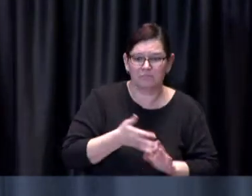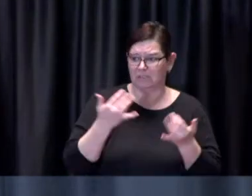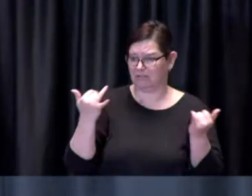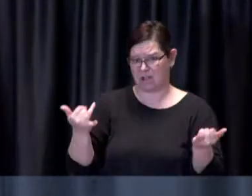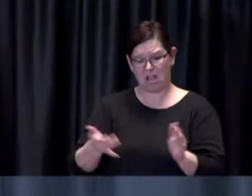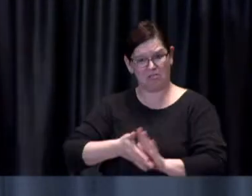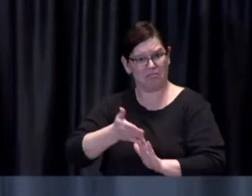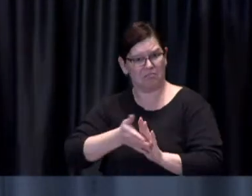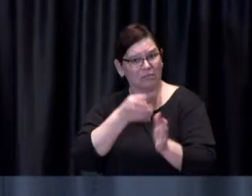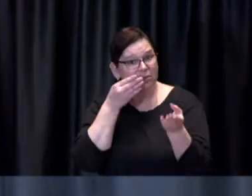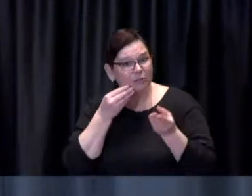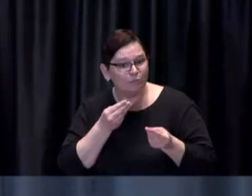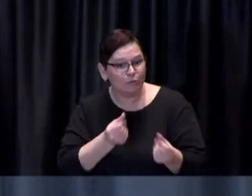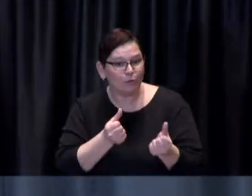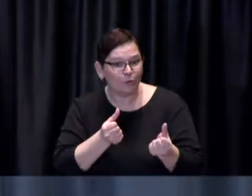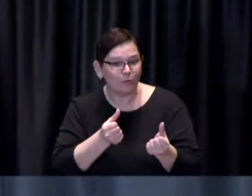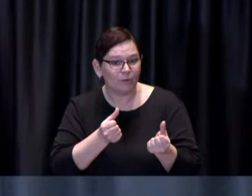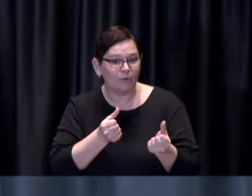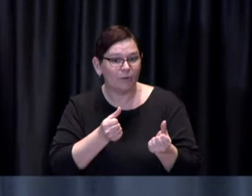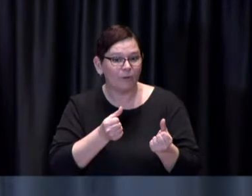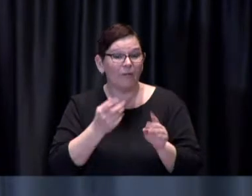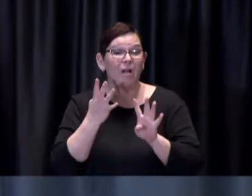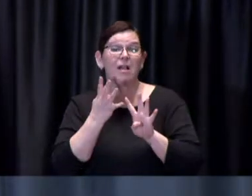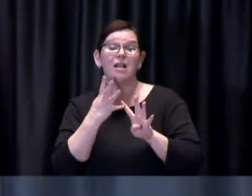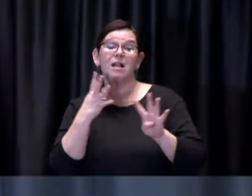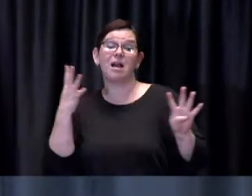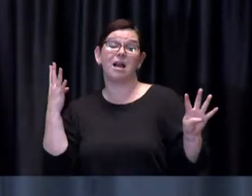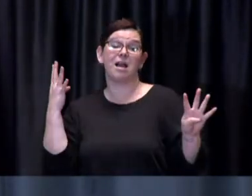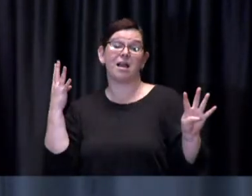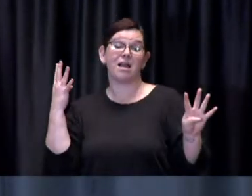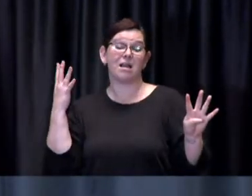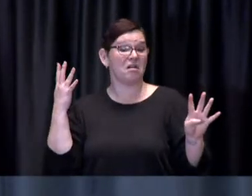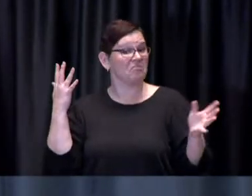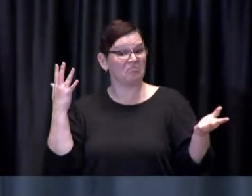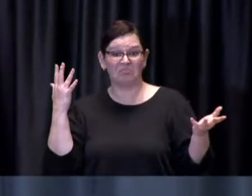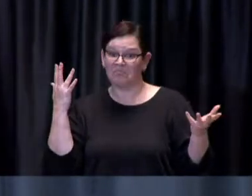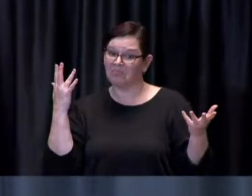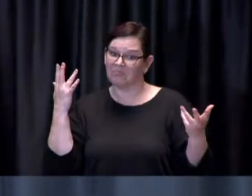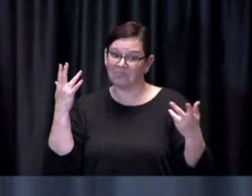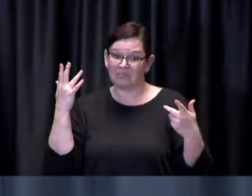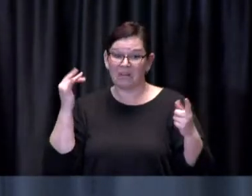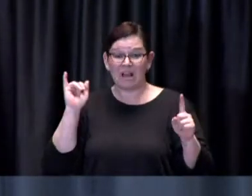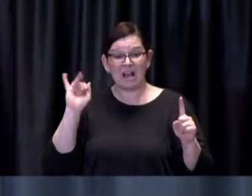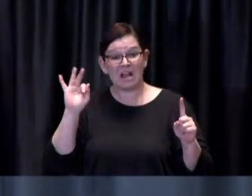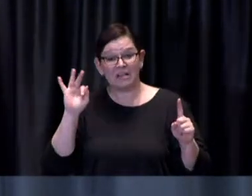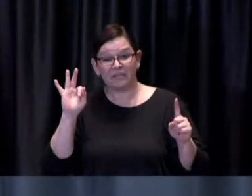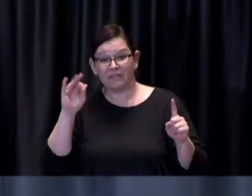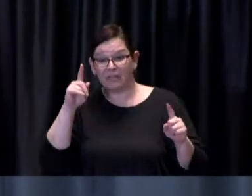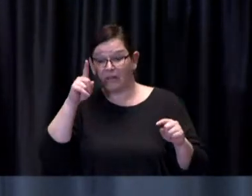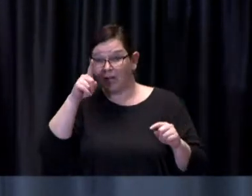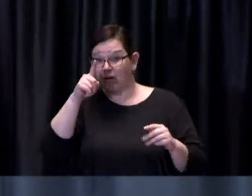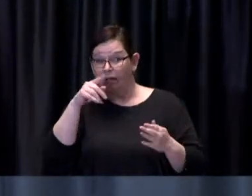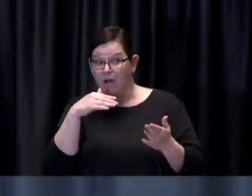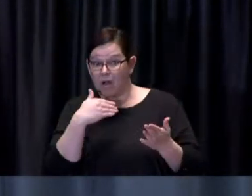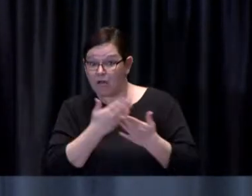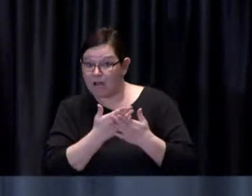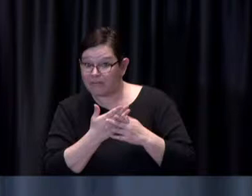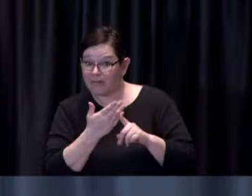Wait times for those who arrive shortly before their scheduled appointment are very short, with most people not having to wait at all.